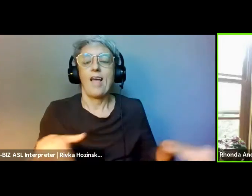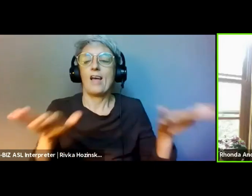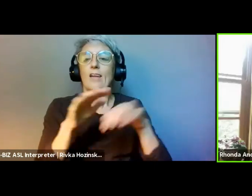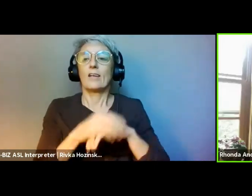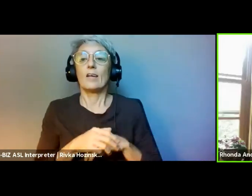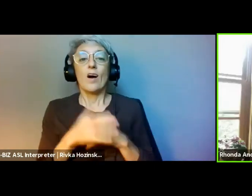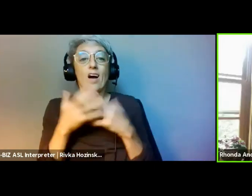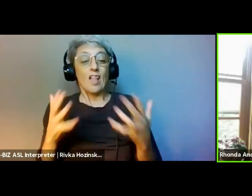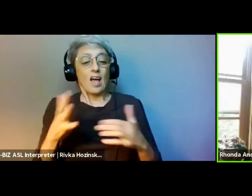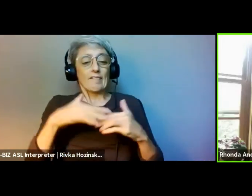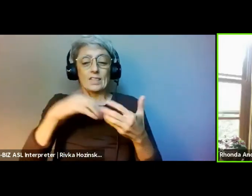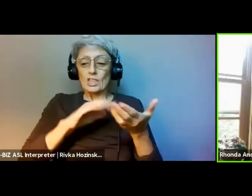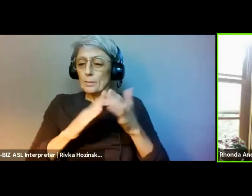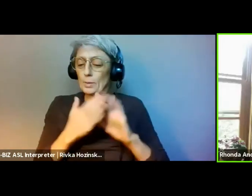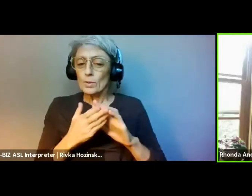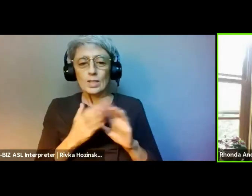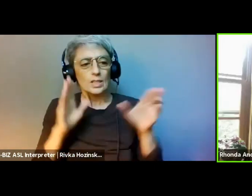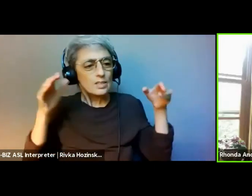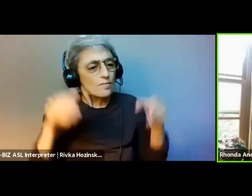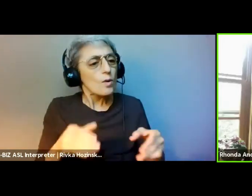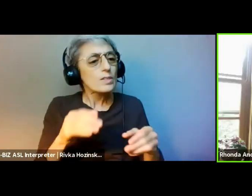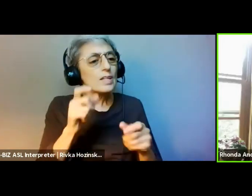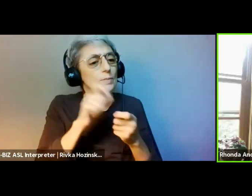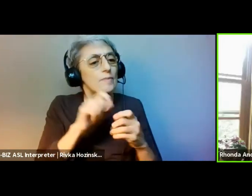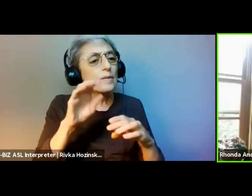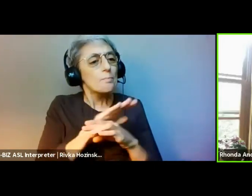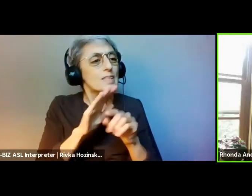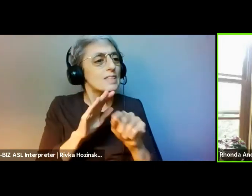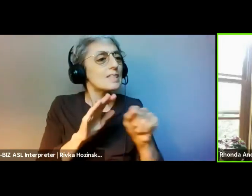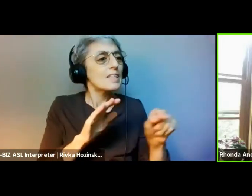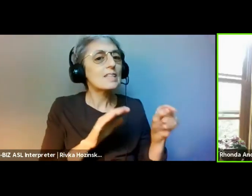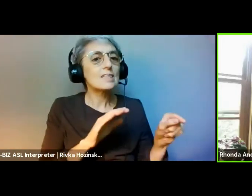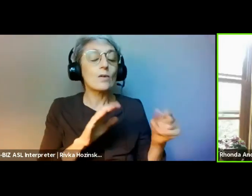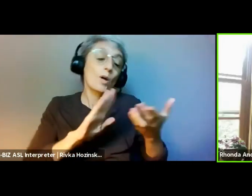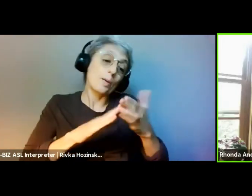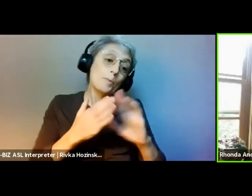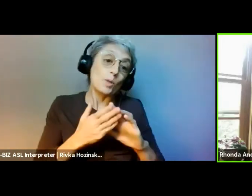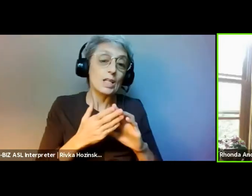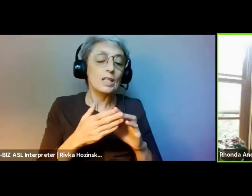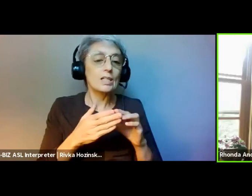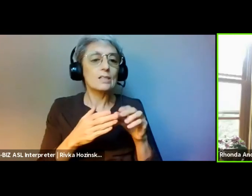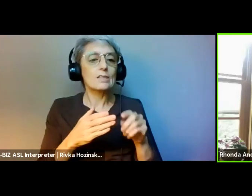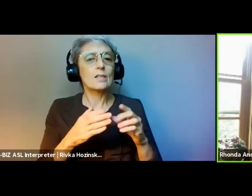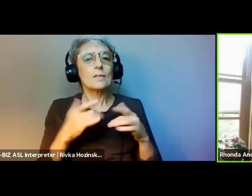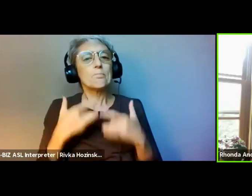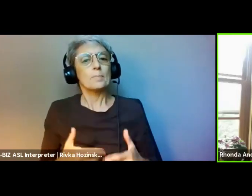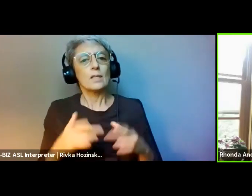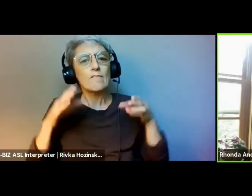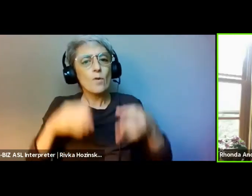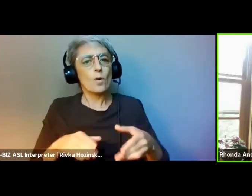models are resource sharing model between their national alliance and its 90 member organizations